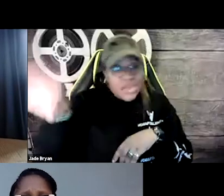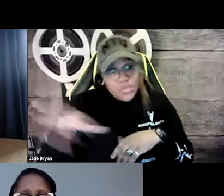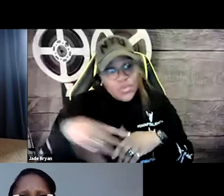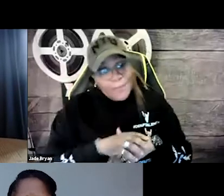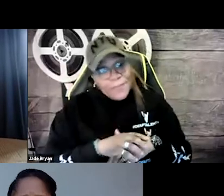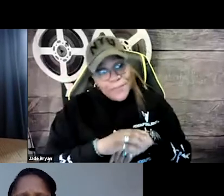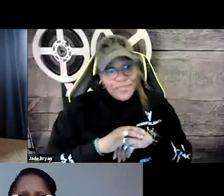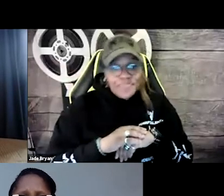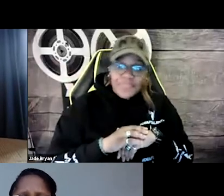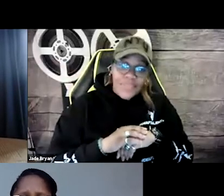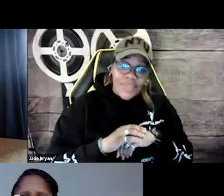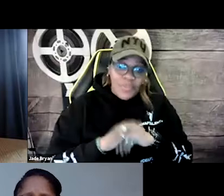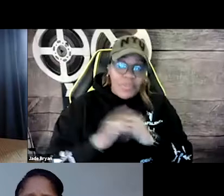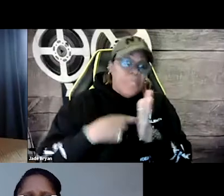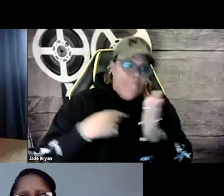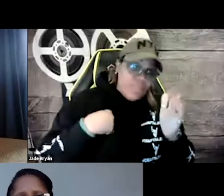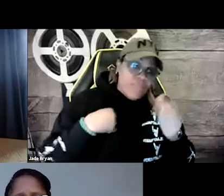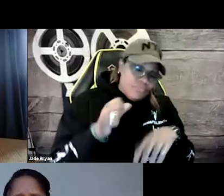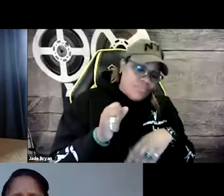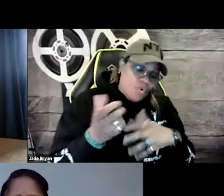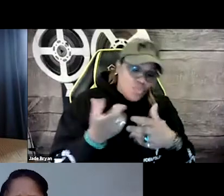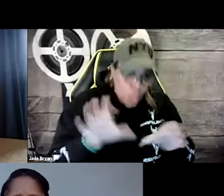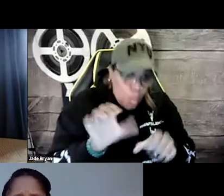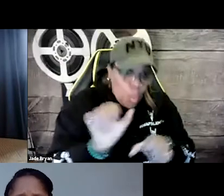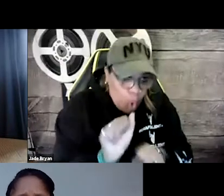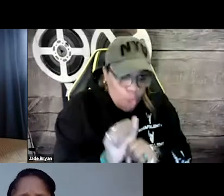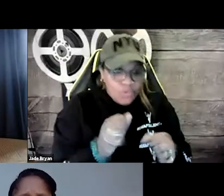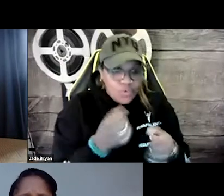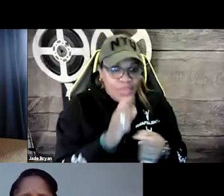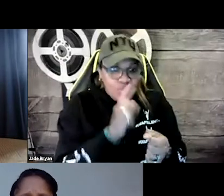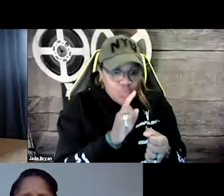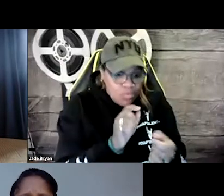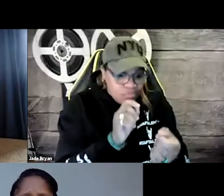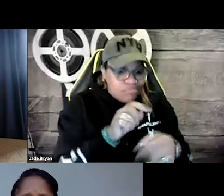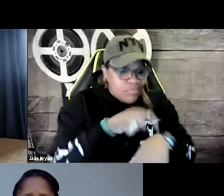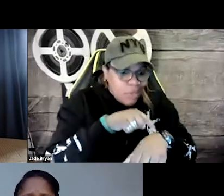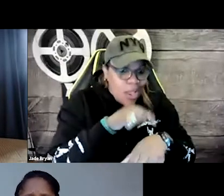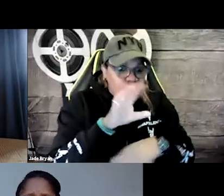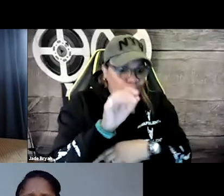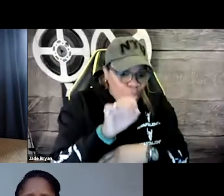they often ask for me to send my script so they can do the captions. And sometimes I have to do some work